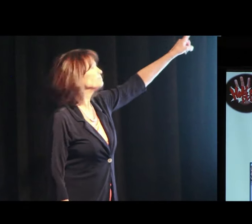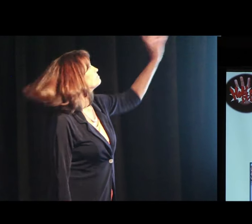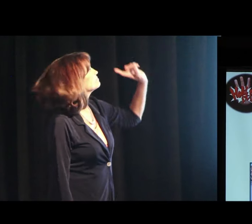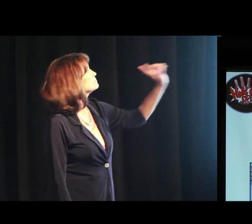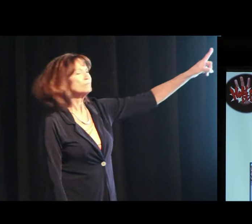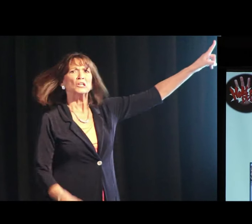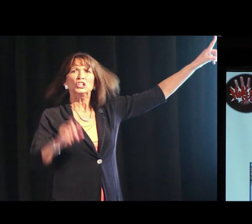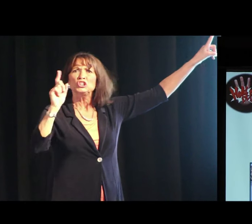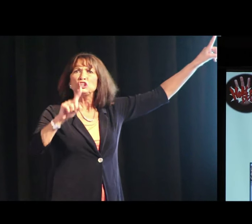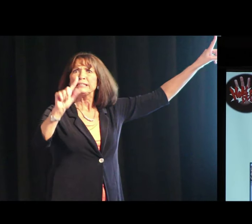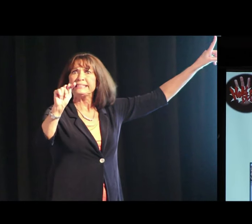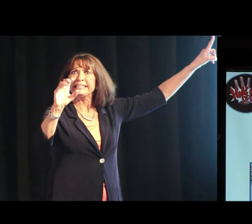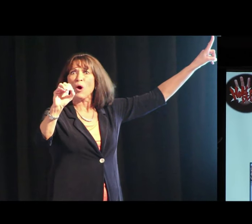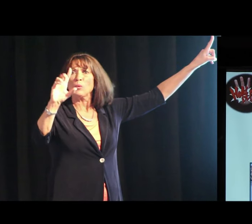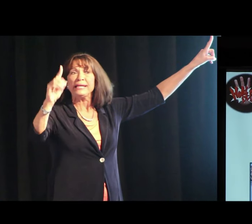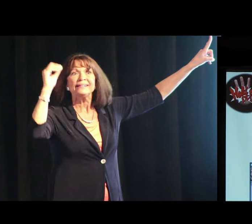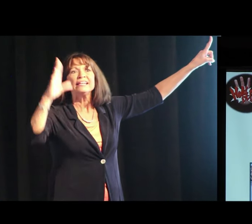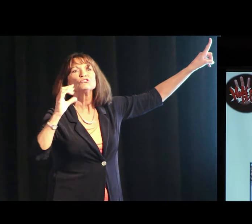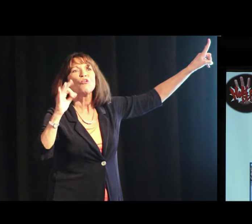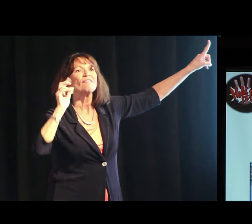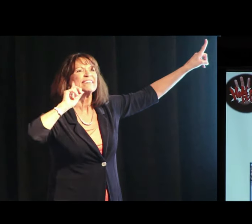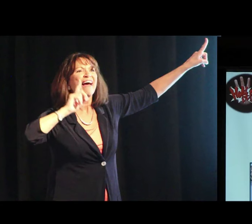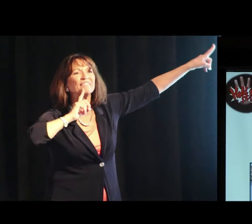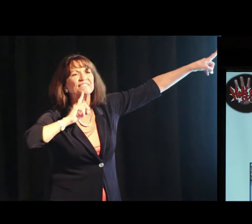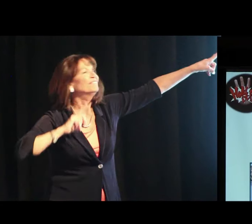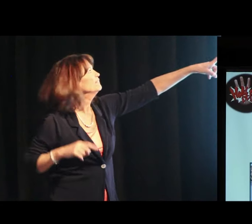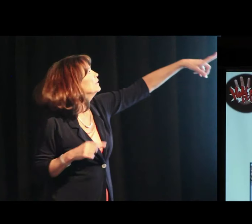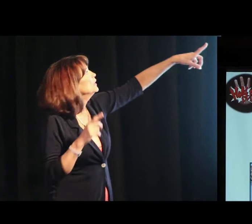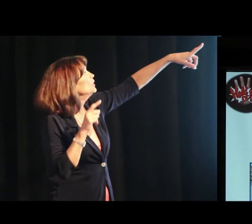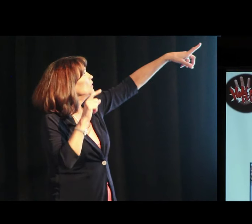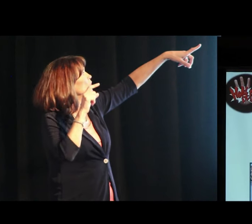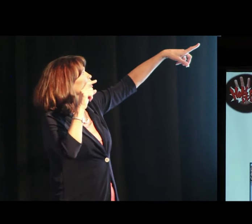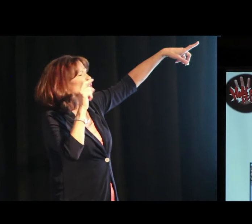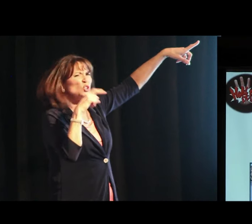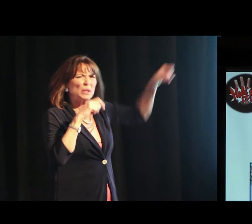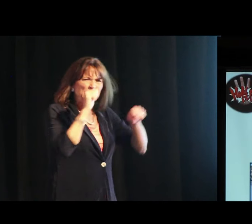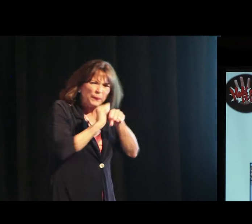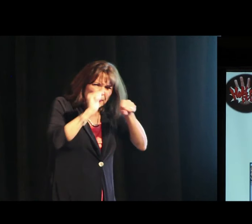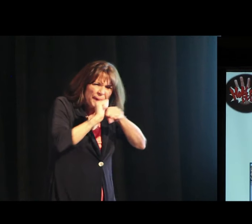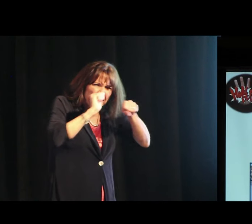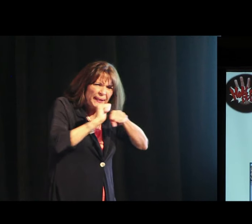Should a teacher of the deaf, should they really be working